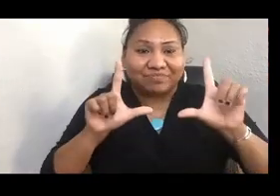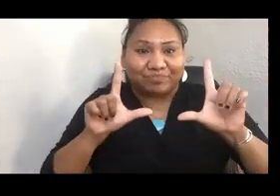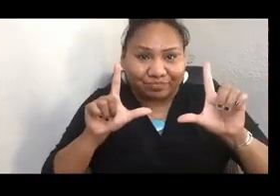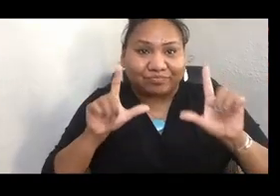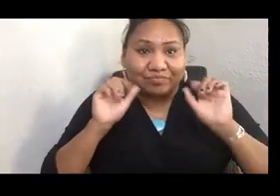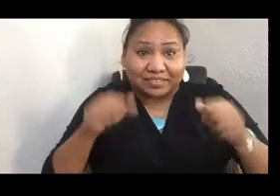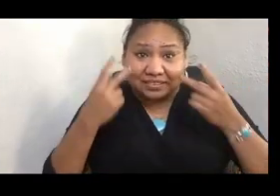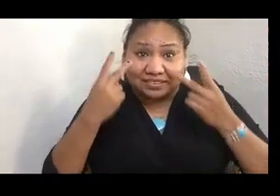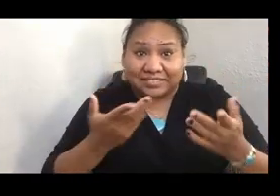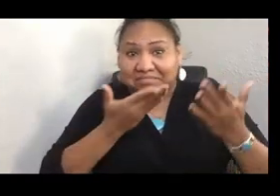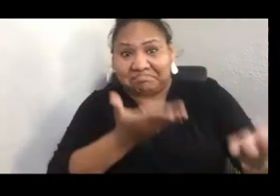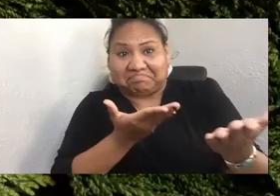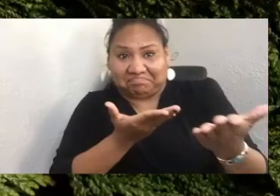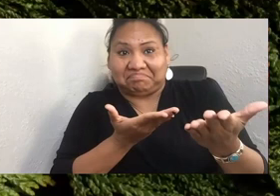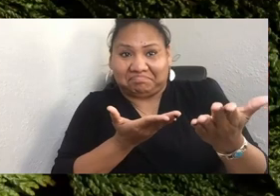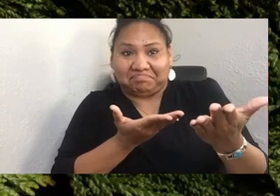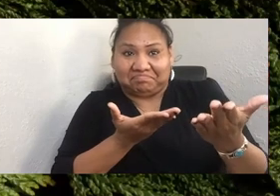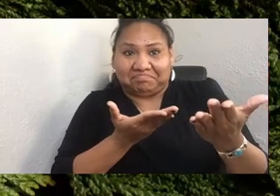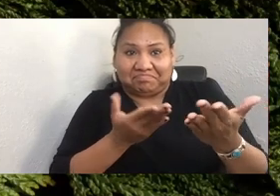Yes? All right.